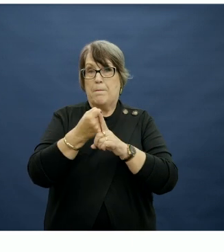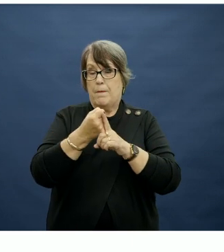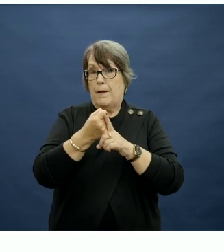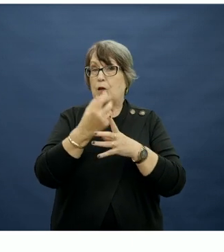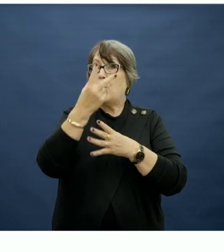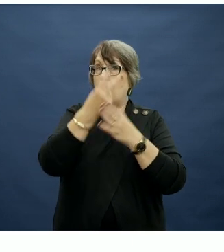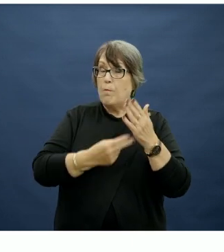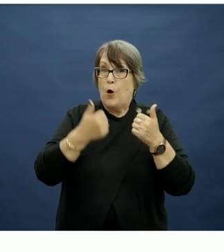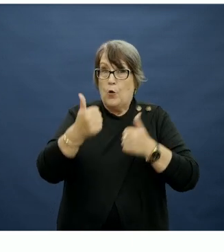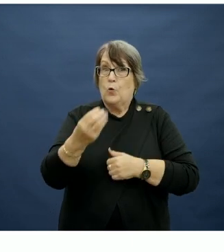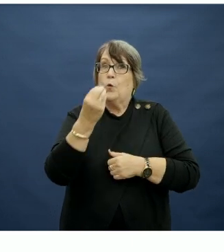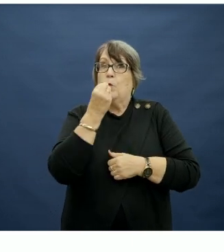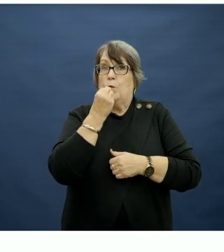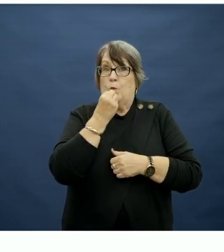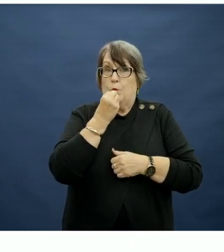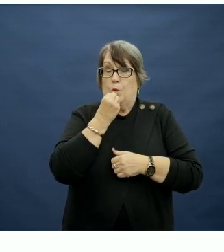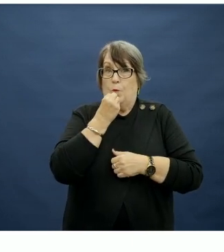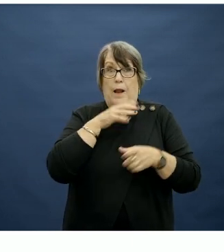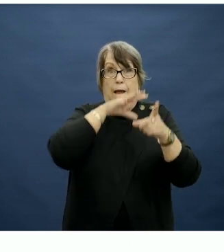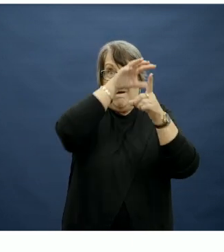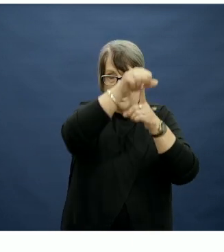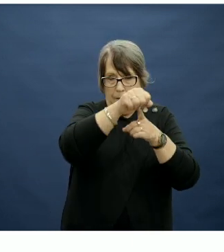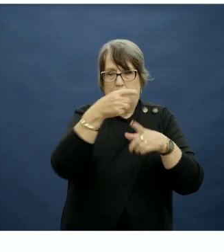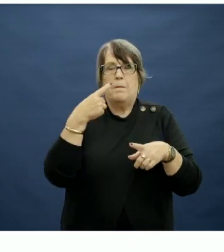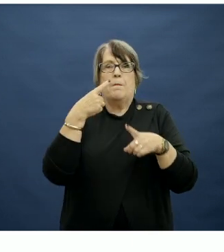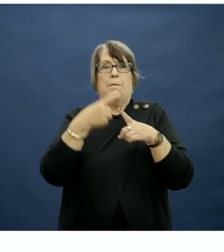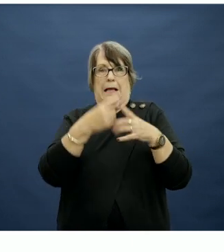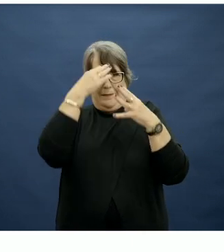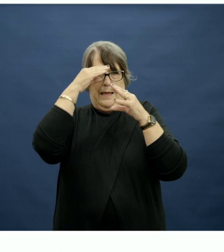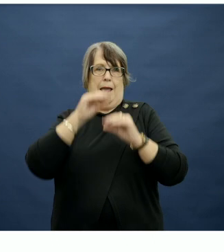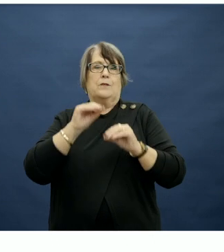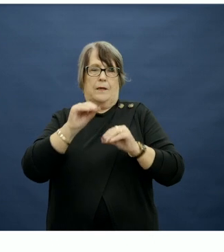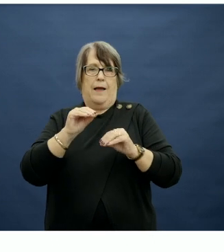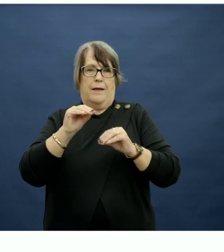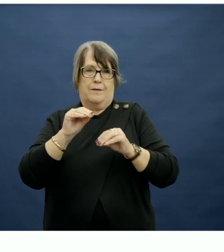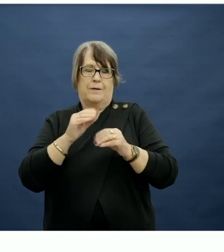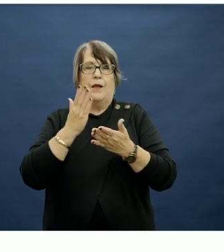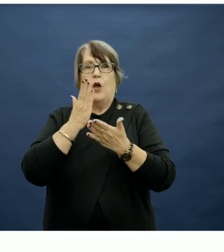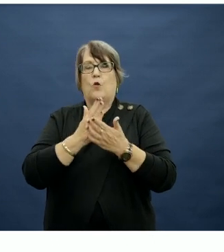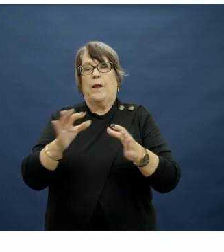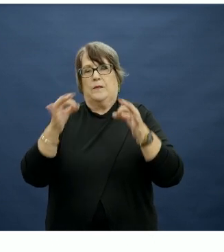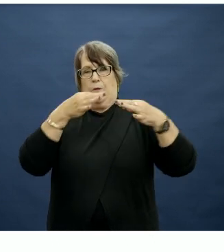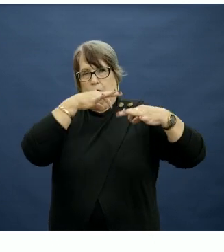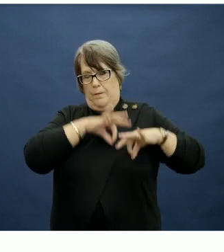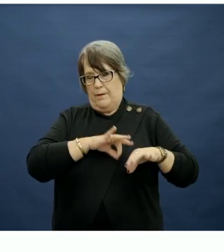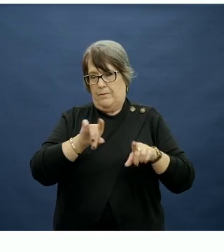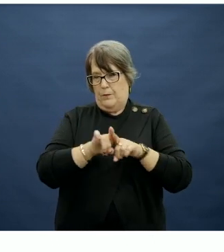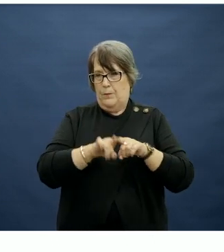nutritional outcomes but also educational and wider social benefit.